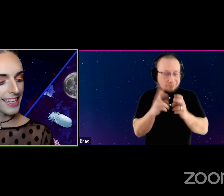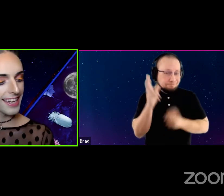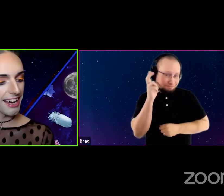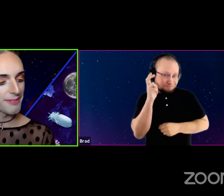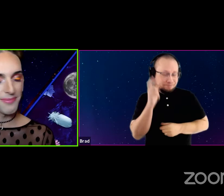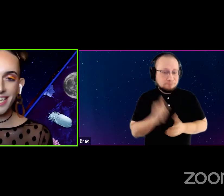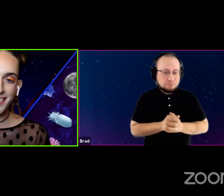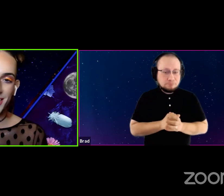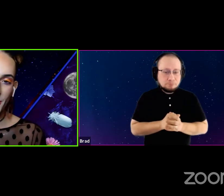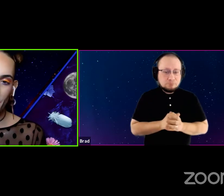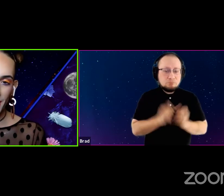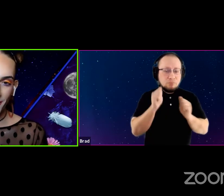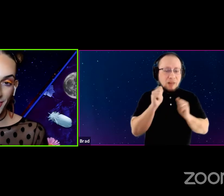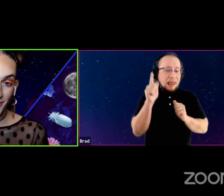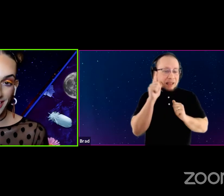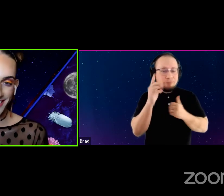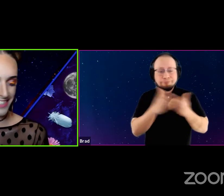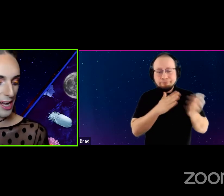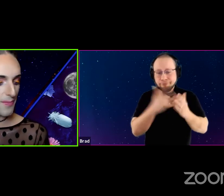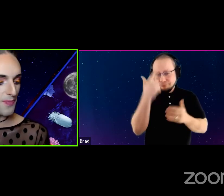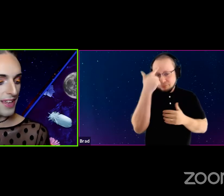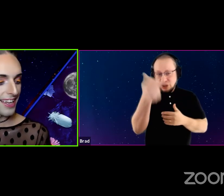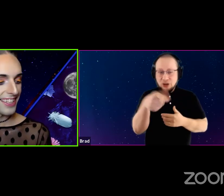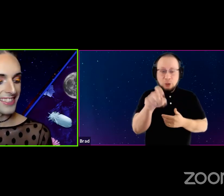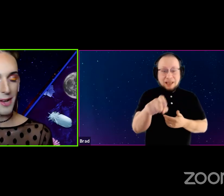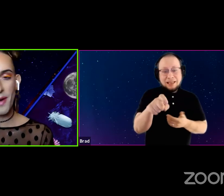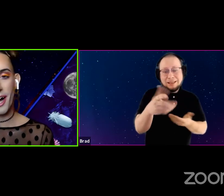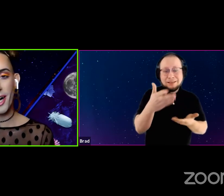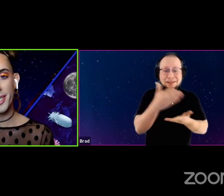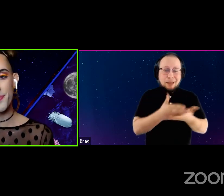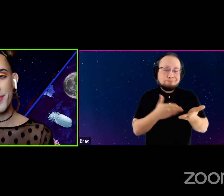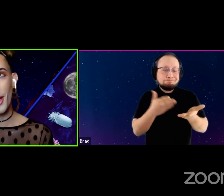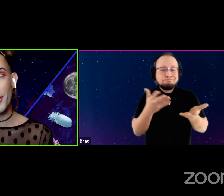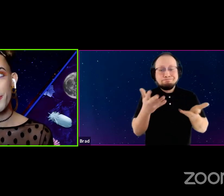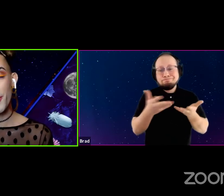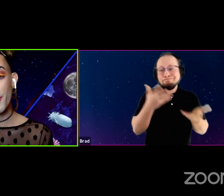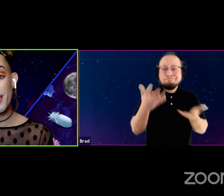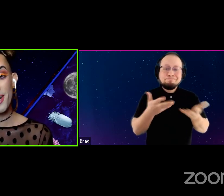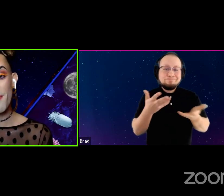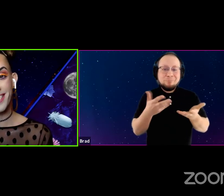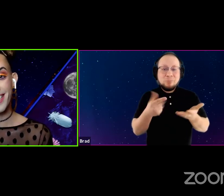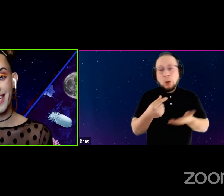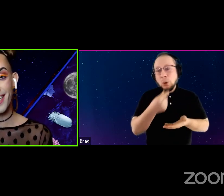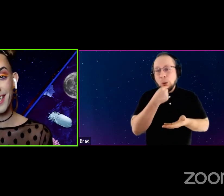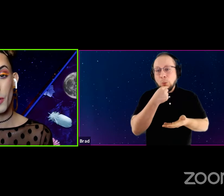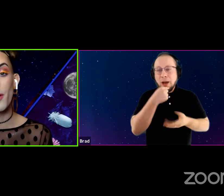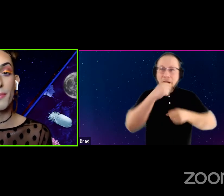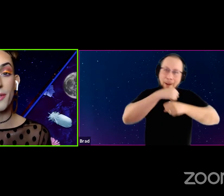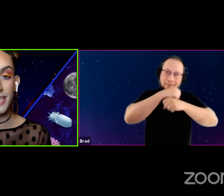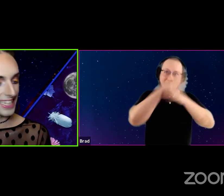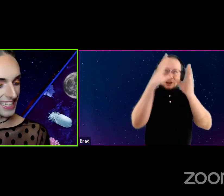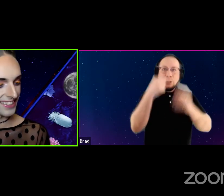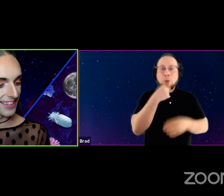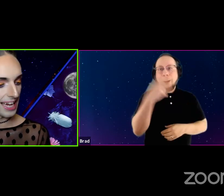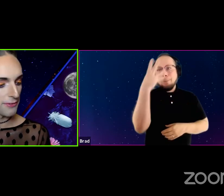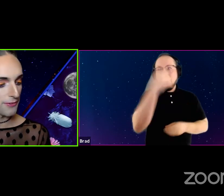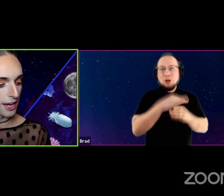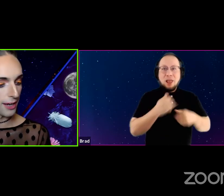to it whenever you need some, some, you know queer imagination and queer beauty in your life.